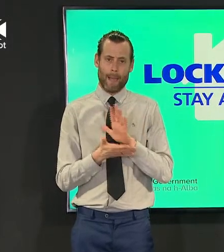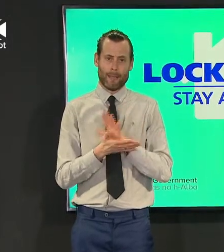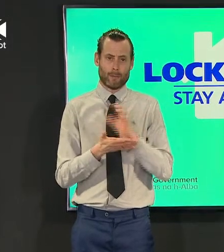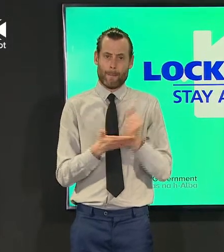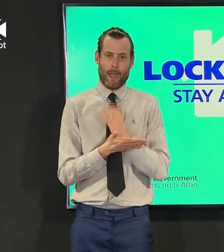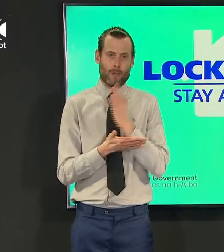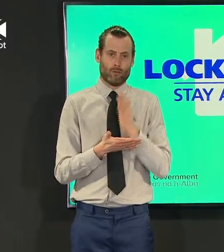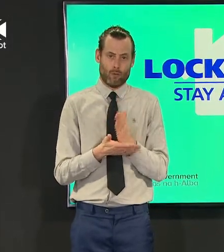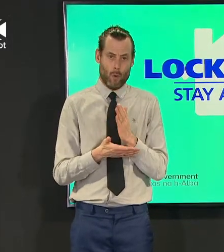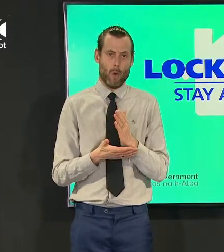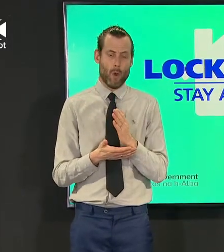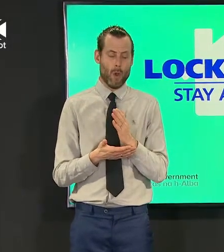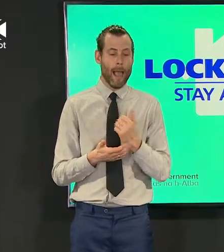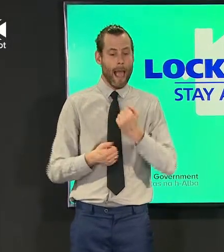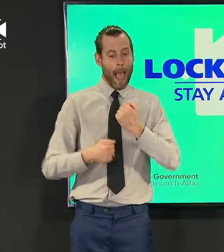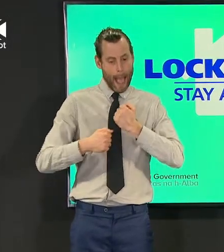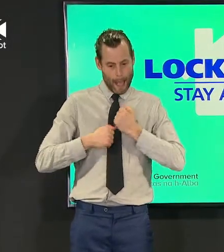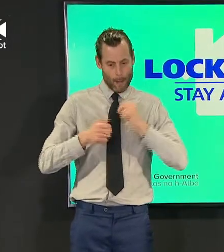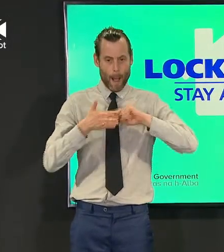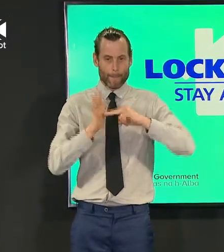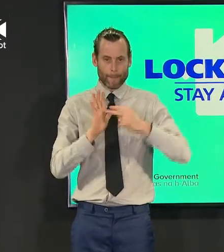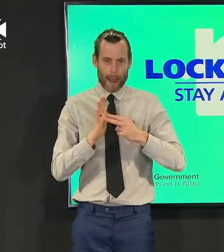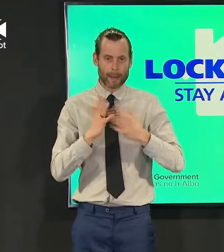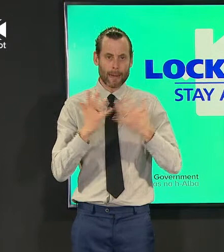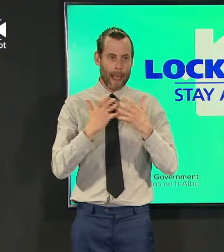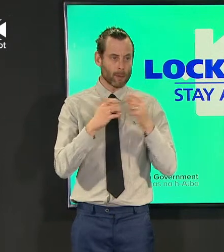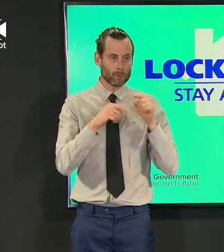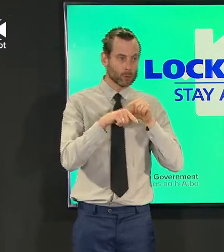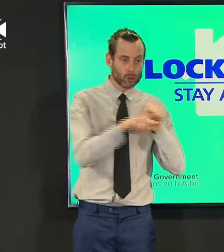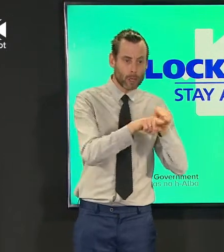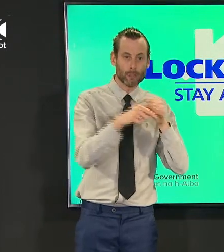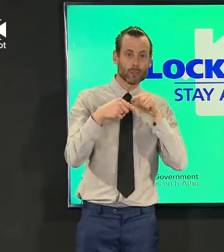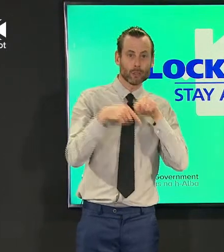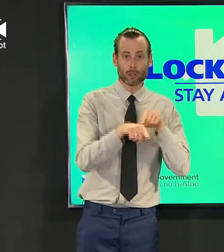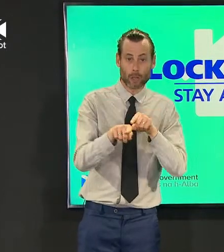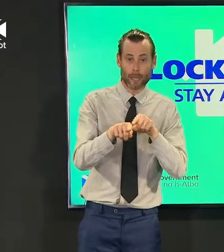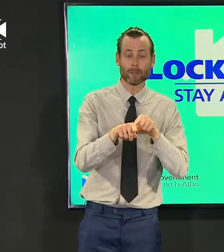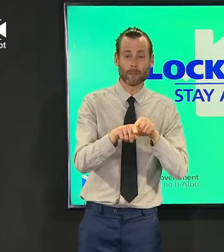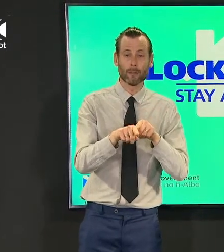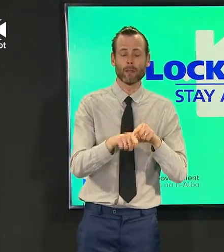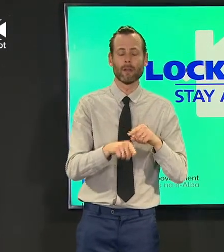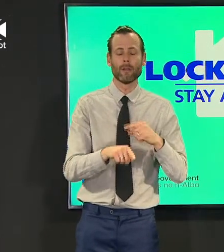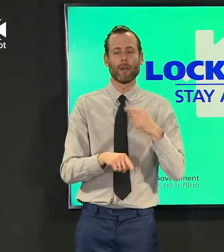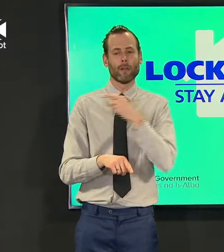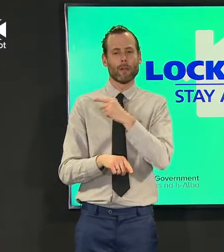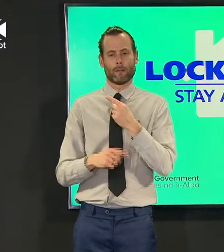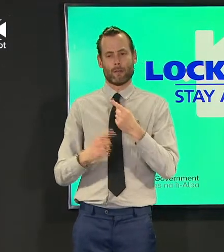is kept up to date with that and my colleague mairi gougeon who as one of the health ministers leads on